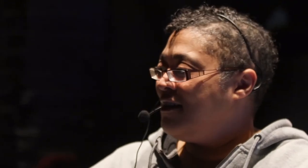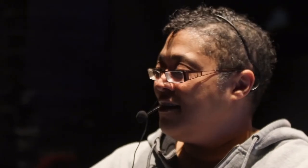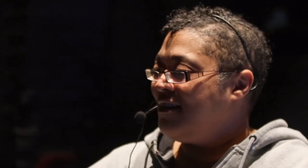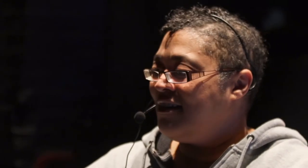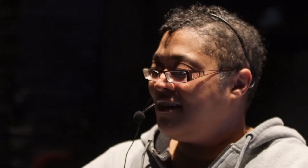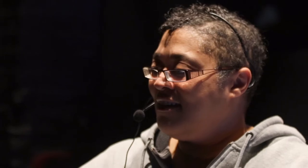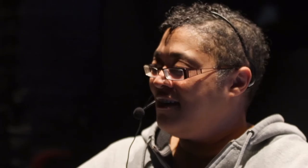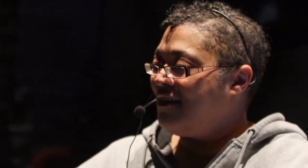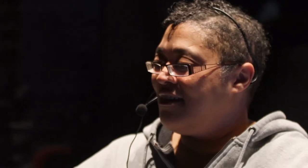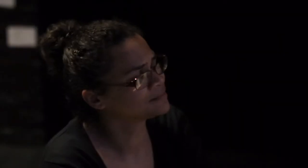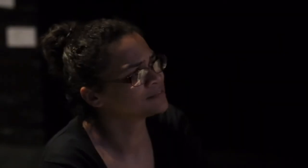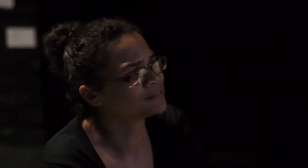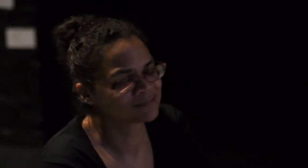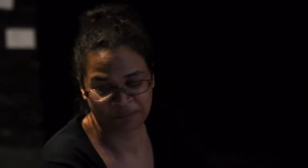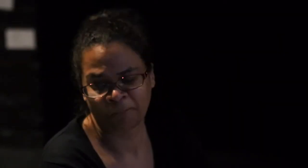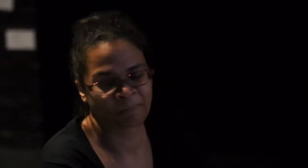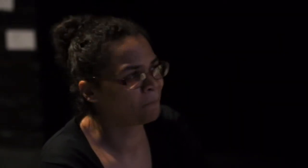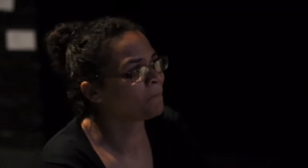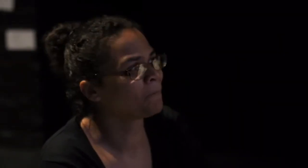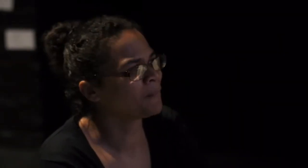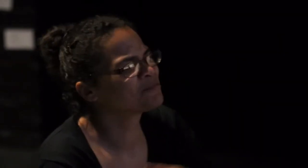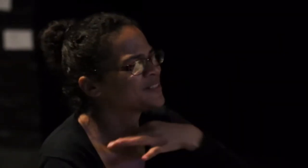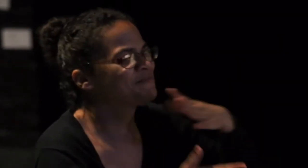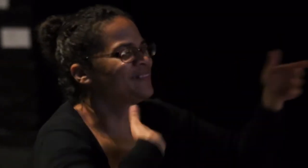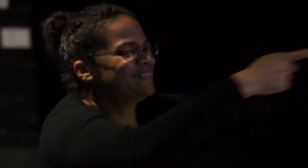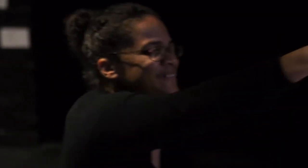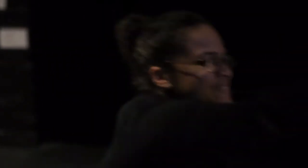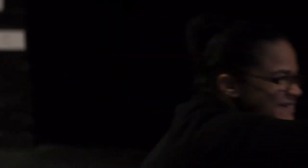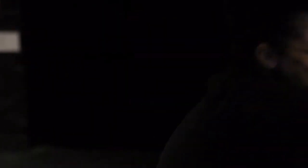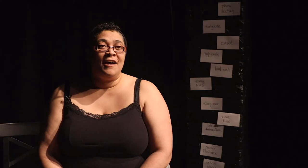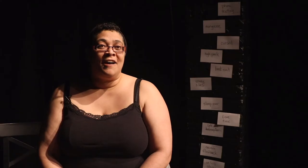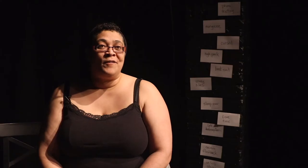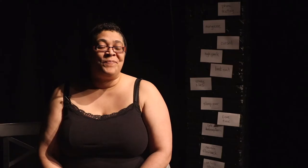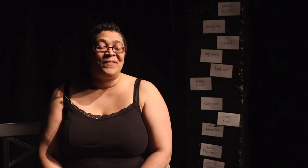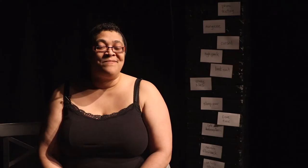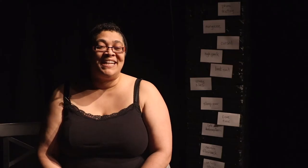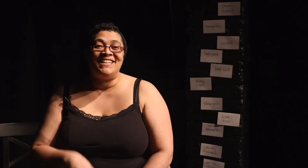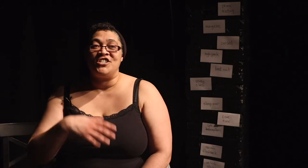that could probably be easily solved with something that you could buy. But in addition